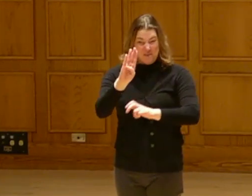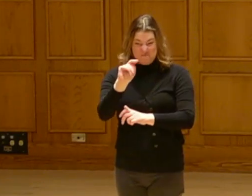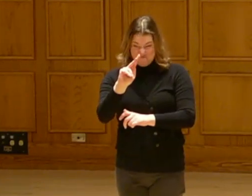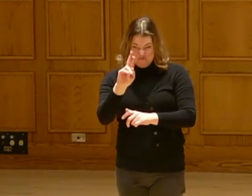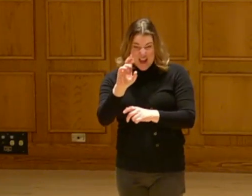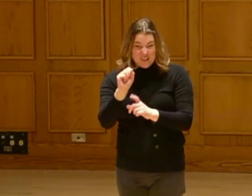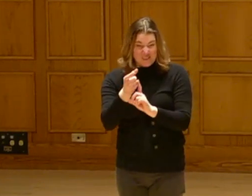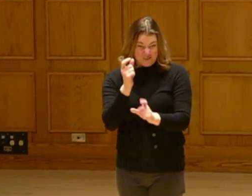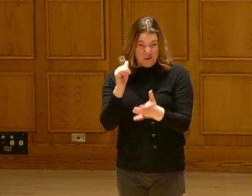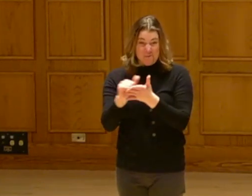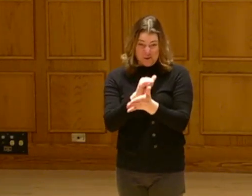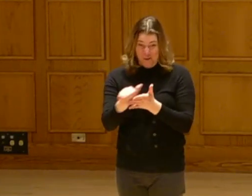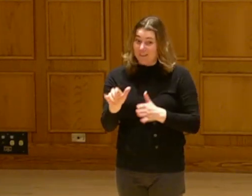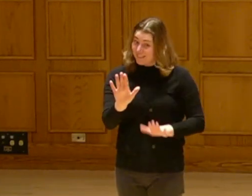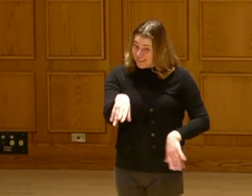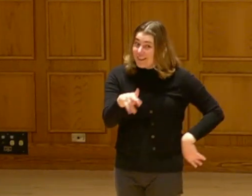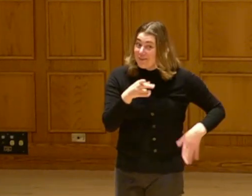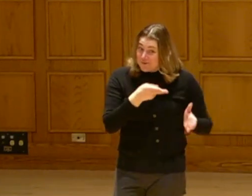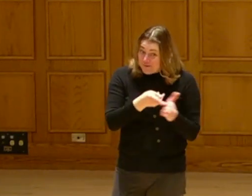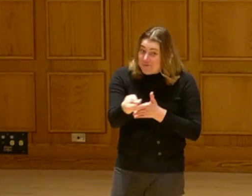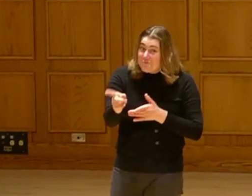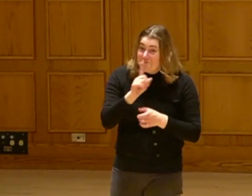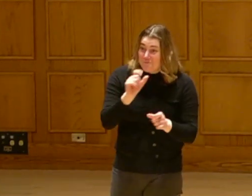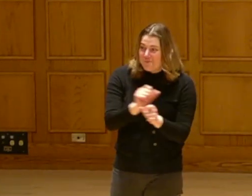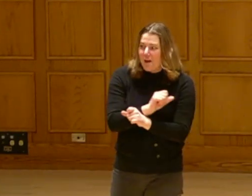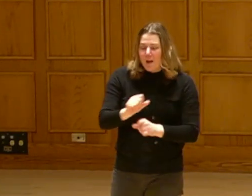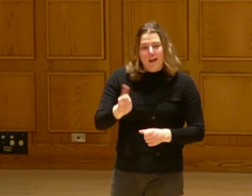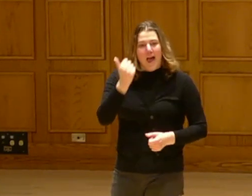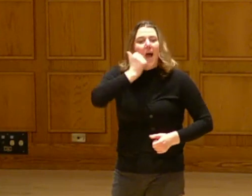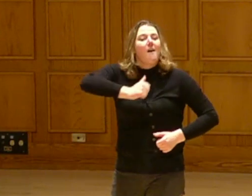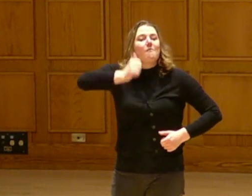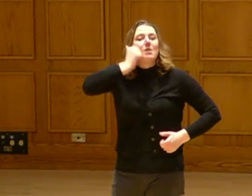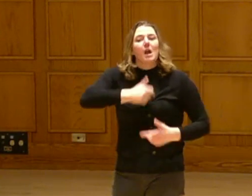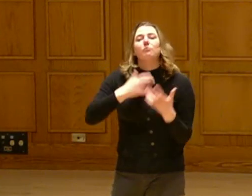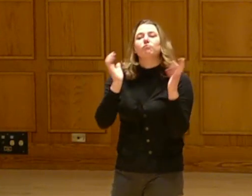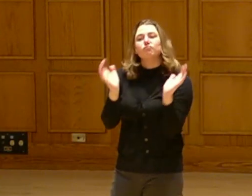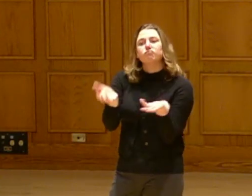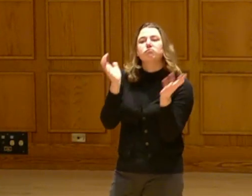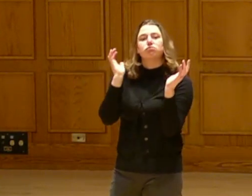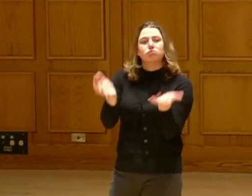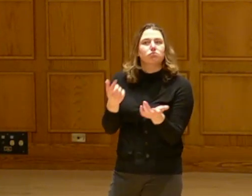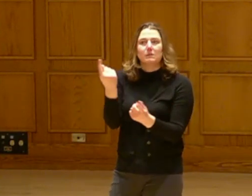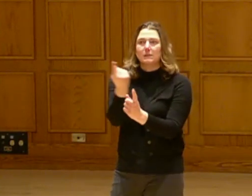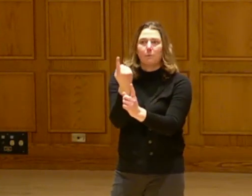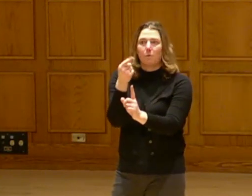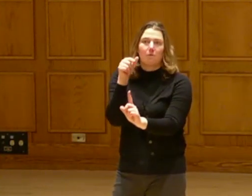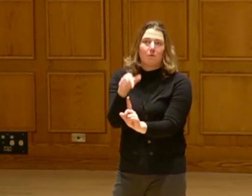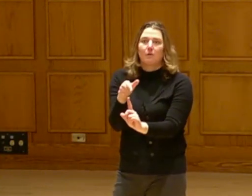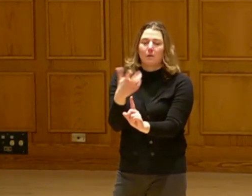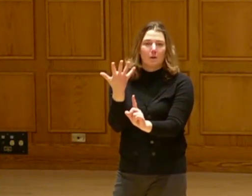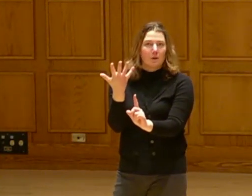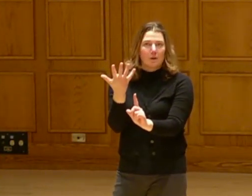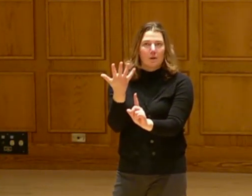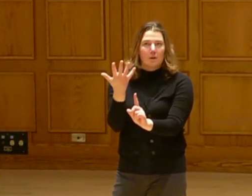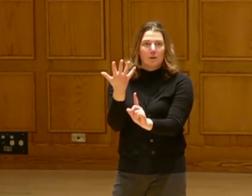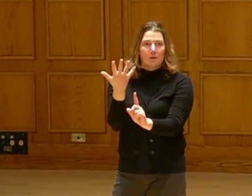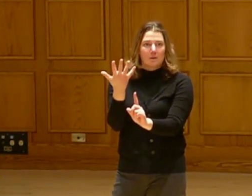I mean that's the truth. There isn't a day that I'm not talking to, you know, just people